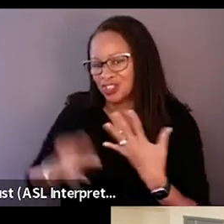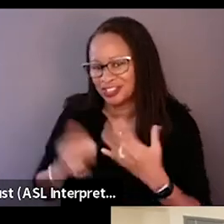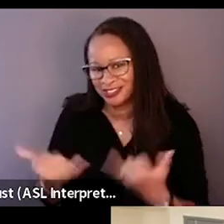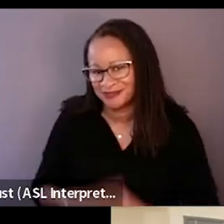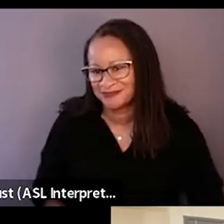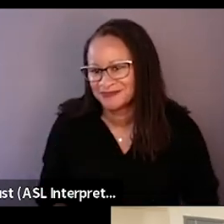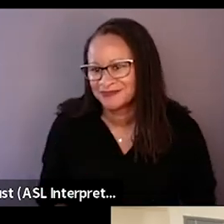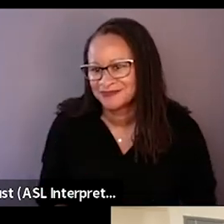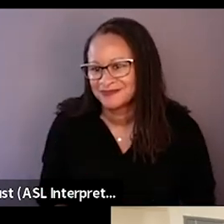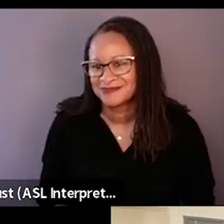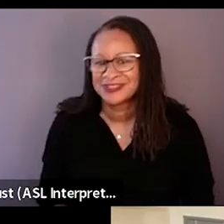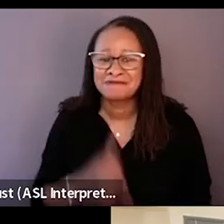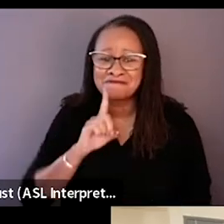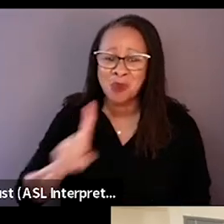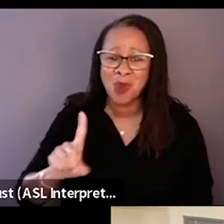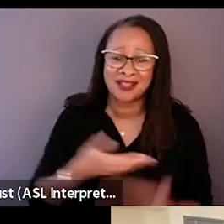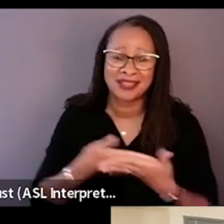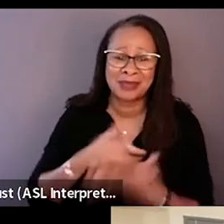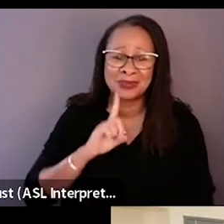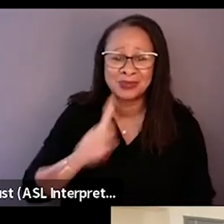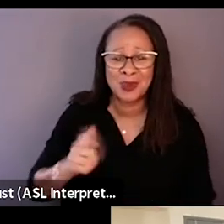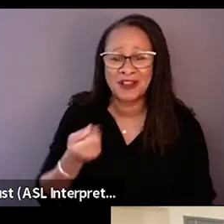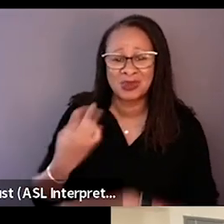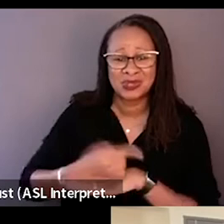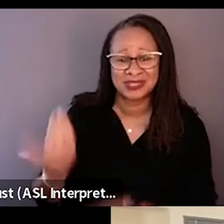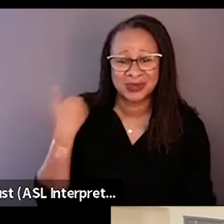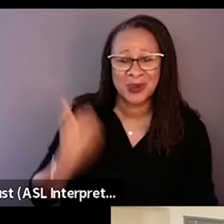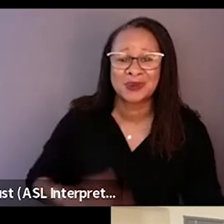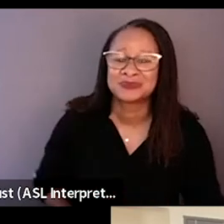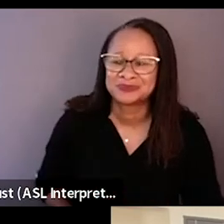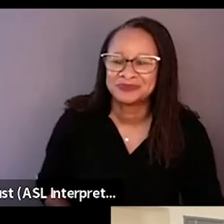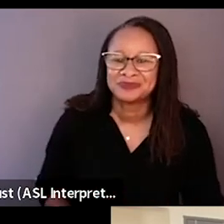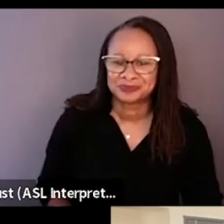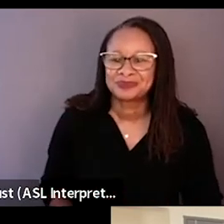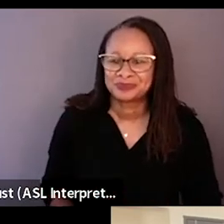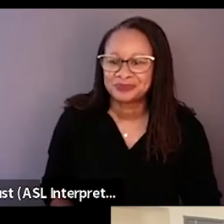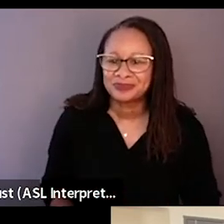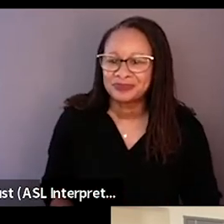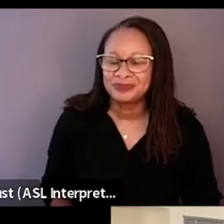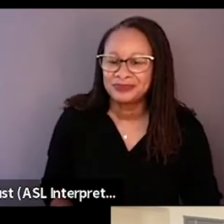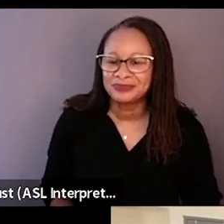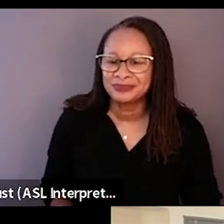And she just turned one. She did a couple days ago. So yes. They all have been helping. - Thank you. Thank you. Yep. No, they're great.